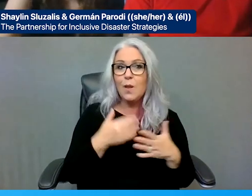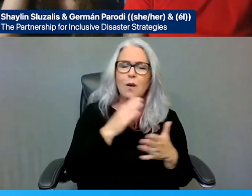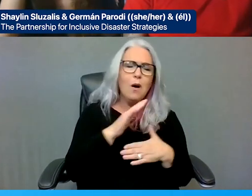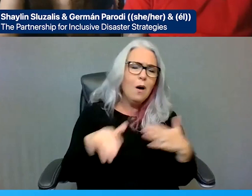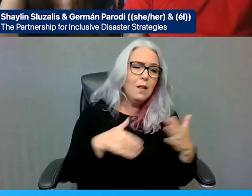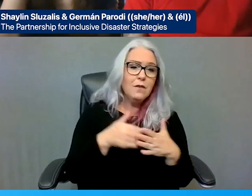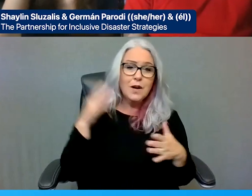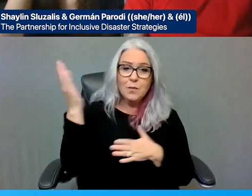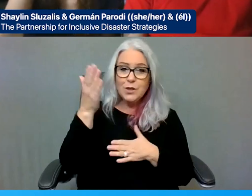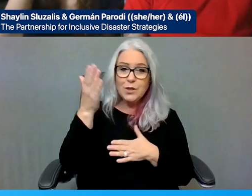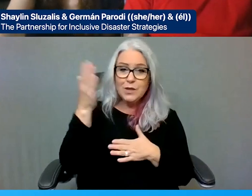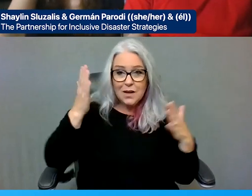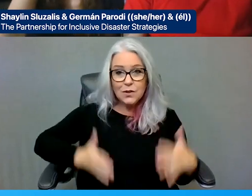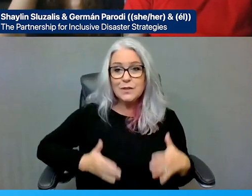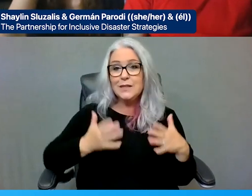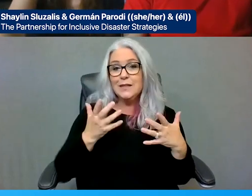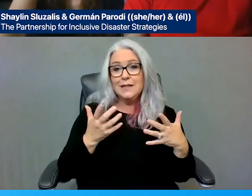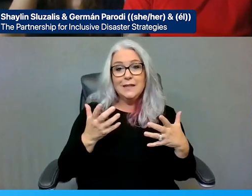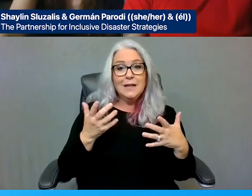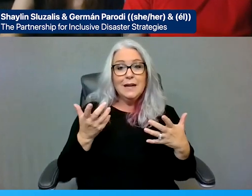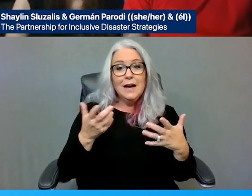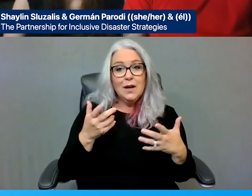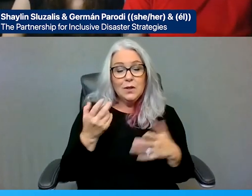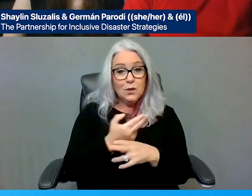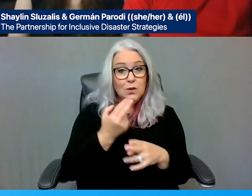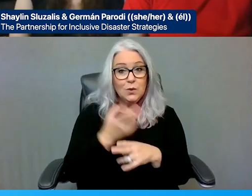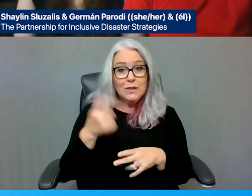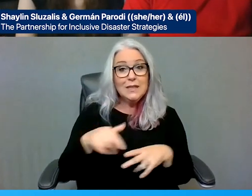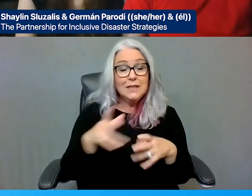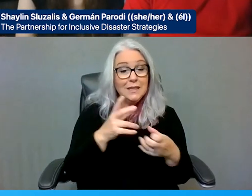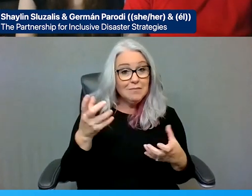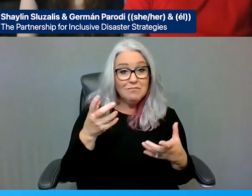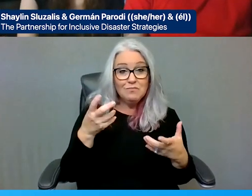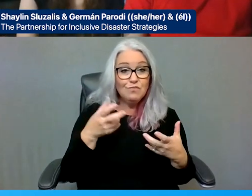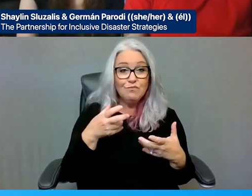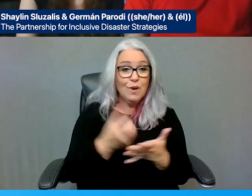opportunity to kind of wrap things up for the week. I do want to take a moment to thank